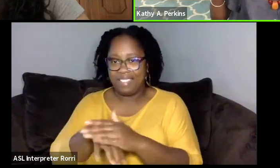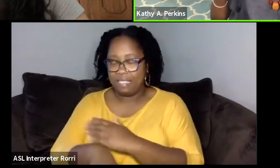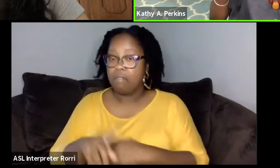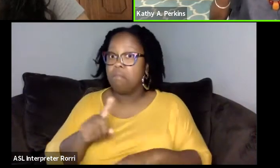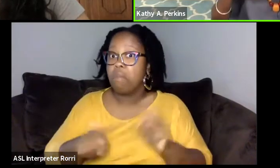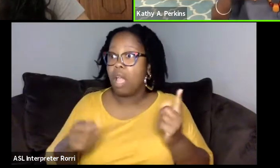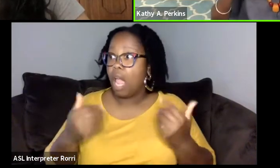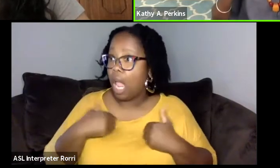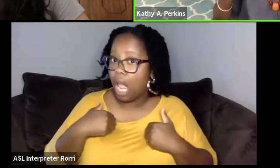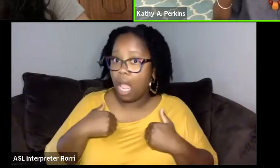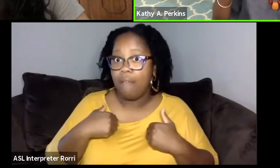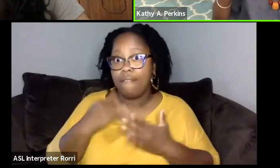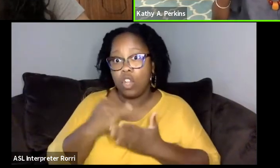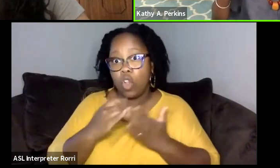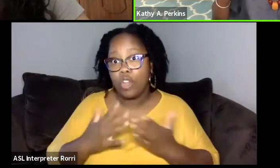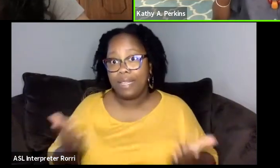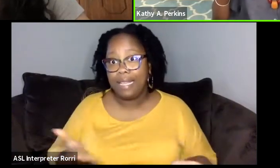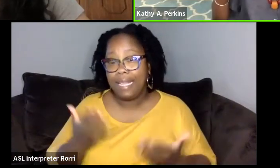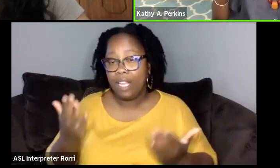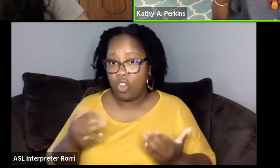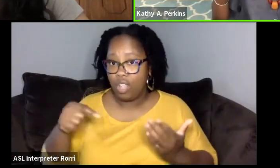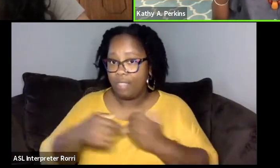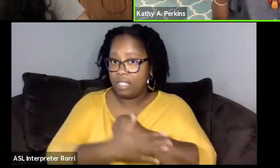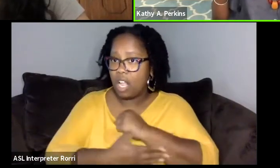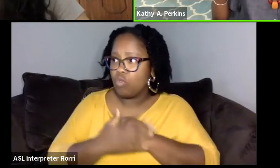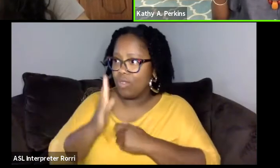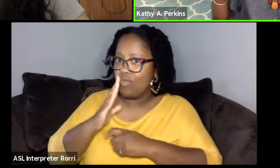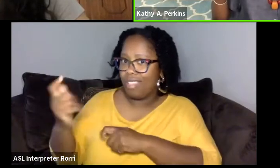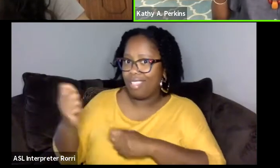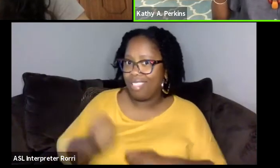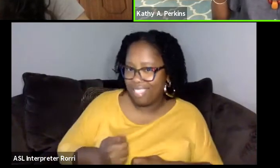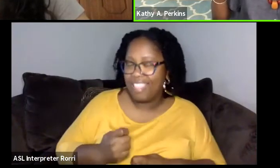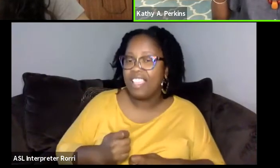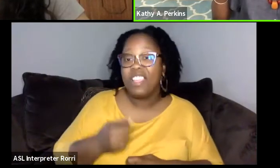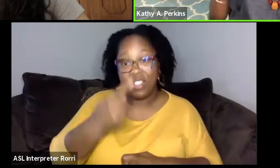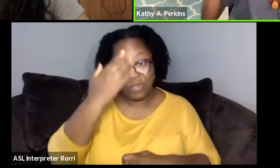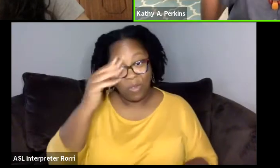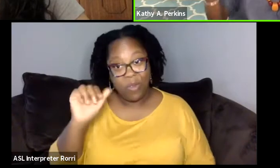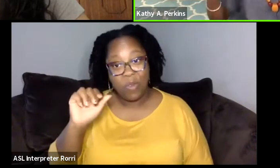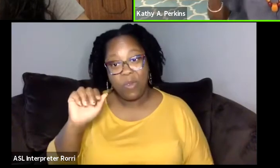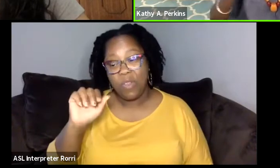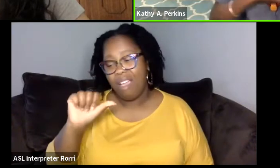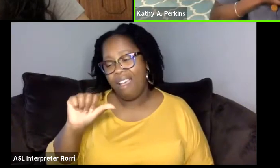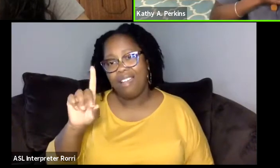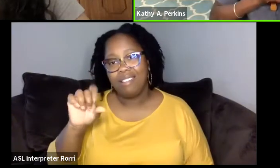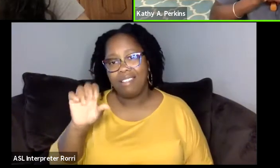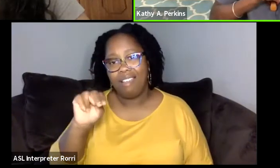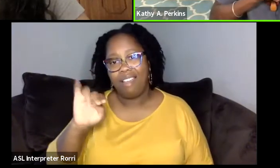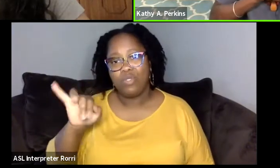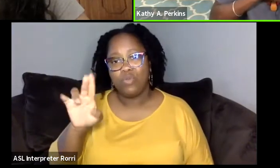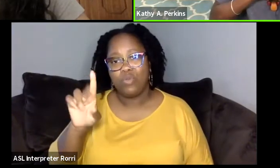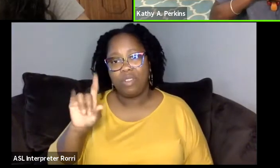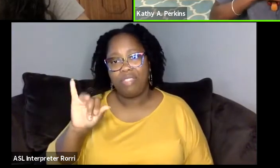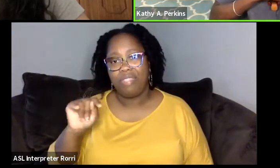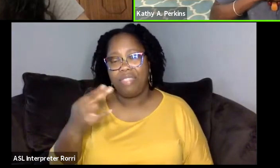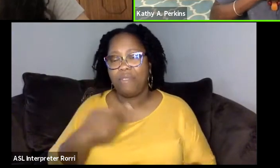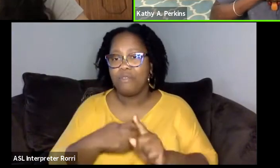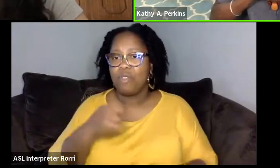You probably know Adong Judith from Uganda. A student of mine who was working with her at the National Black Theater in New York